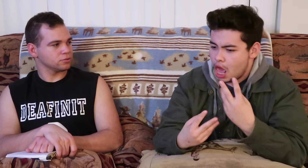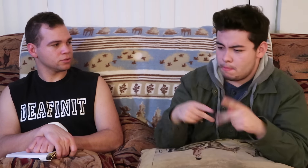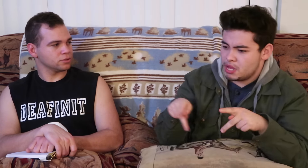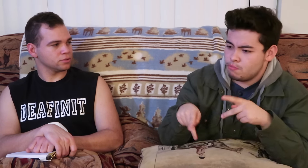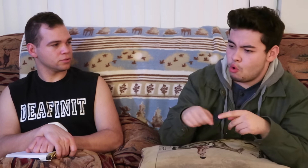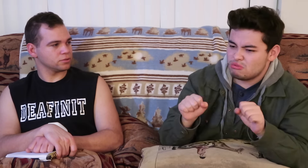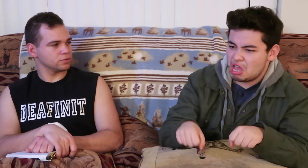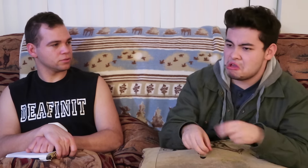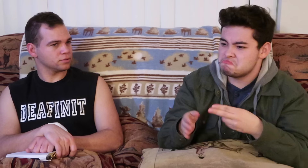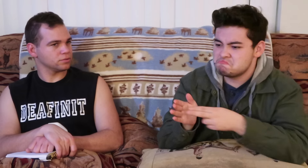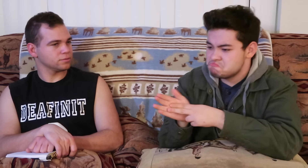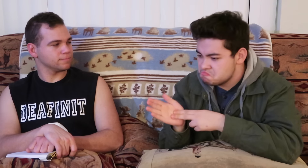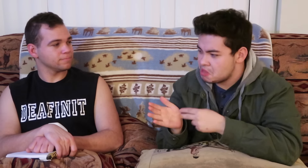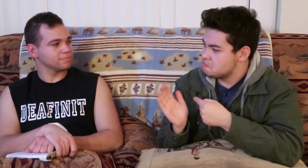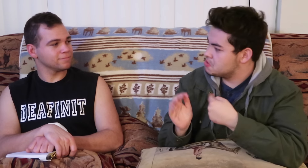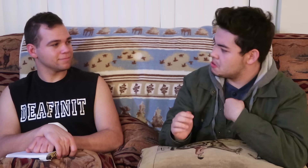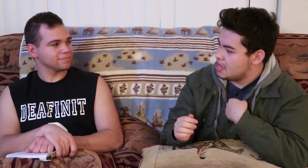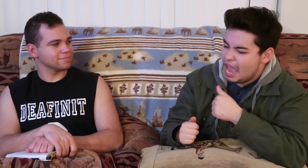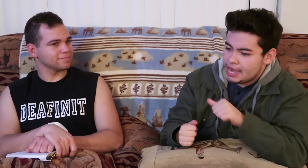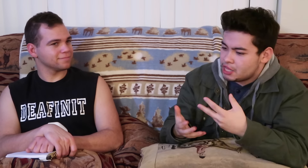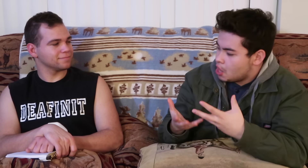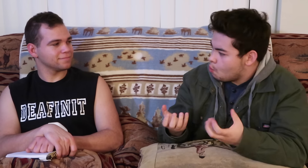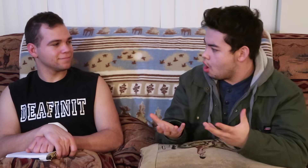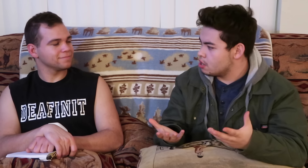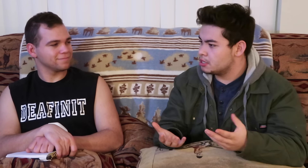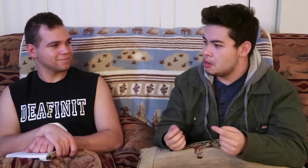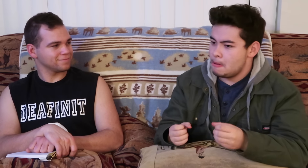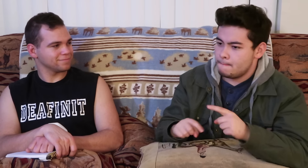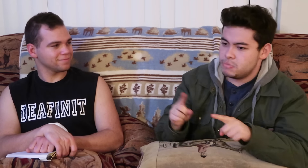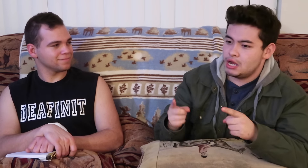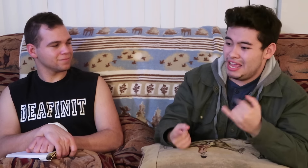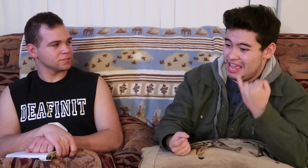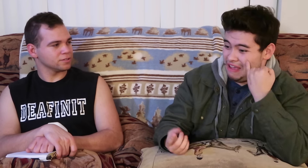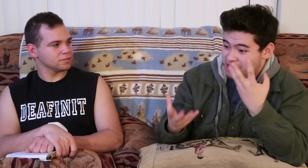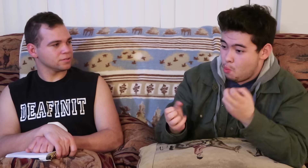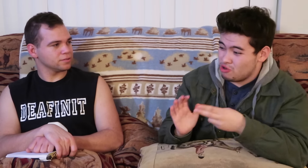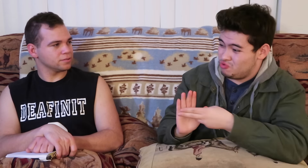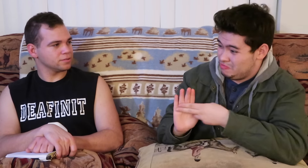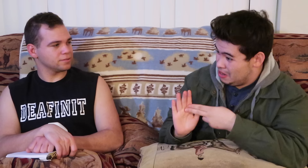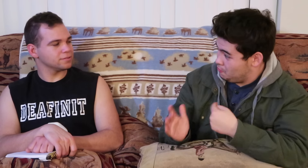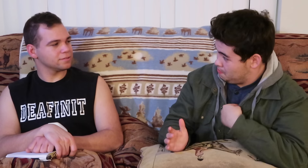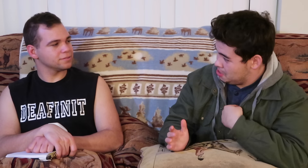a lot of people can label me anything they want but if they want to "label" me